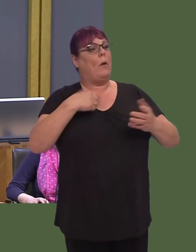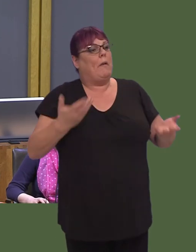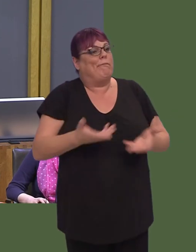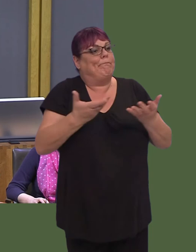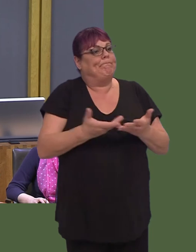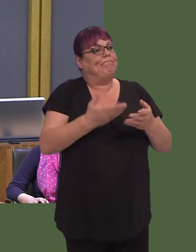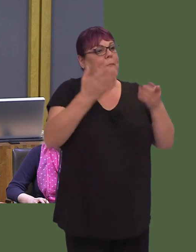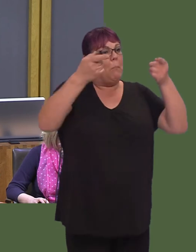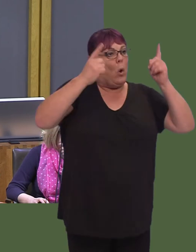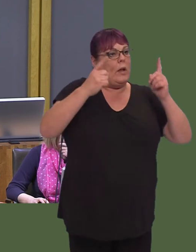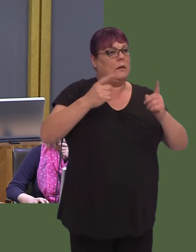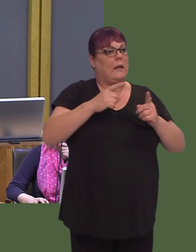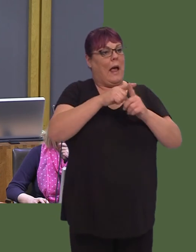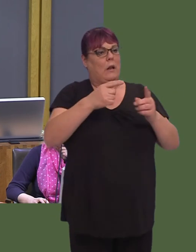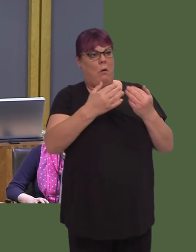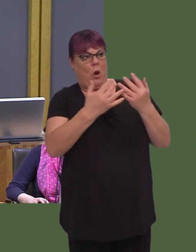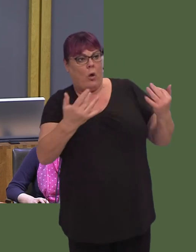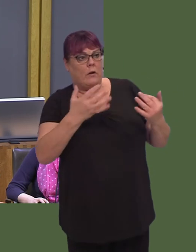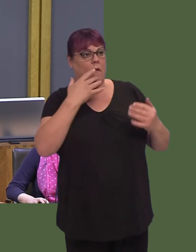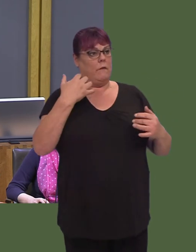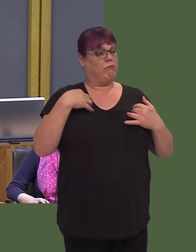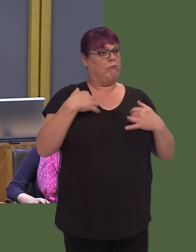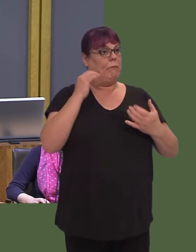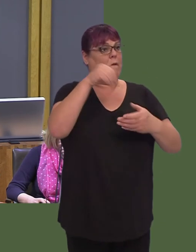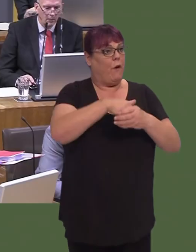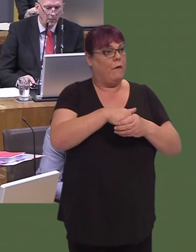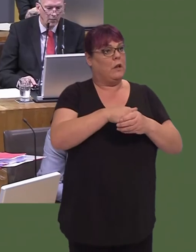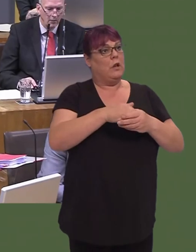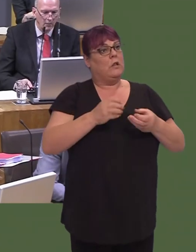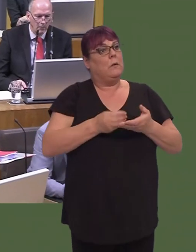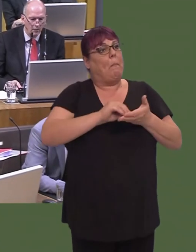take-up of the real living wage by employers in both the public and private sectors.